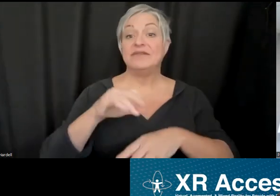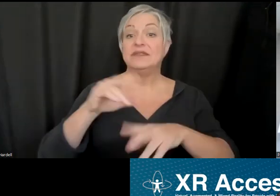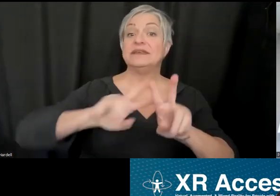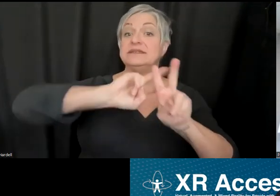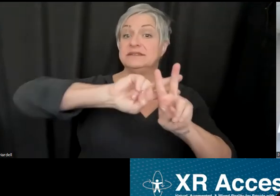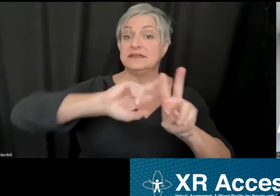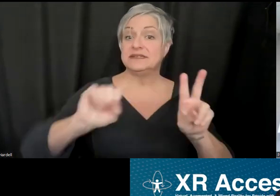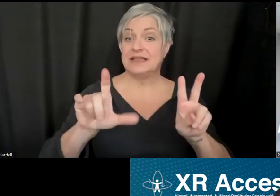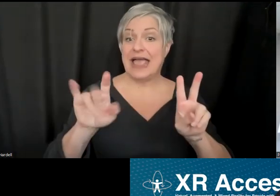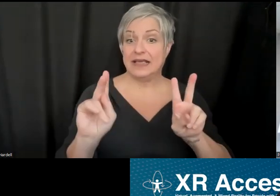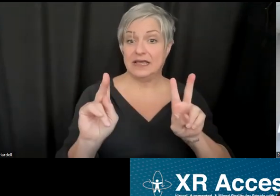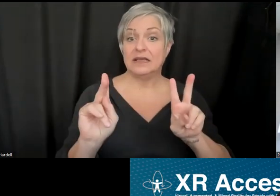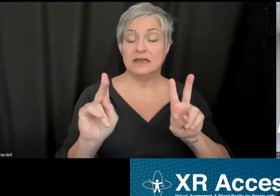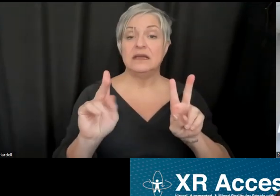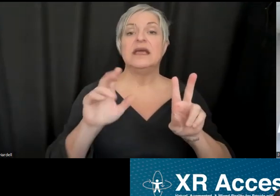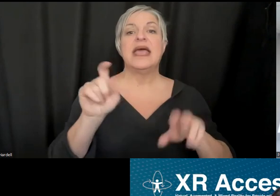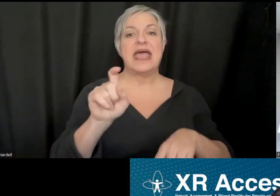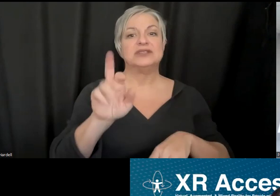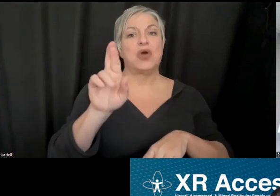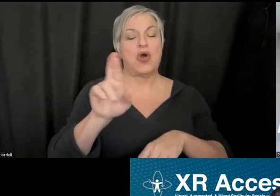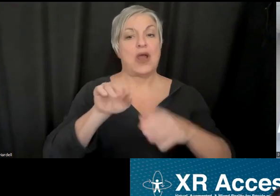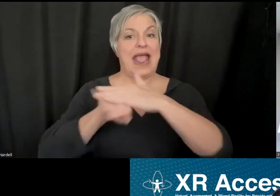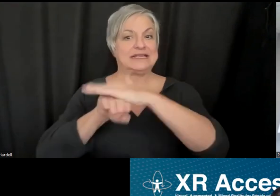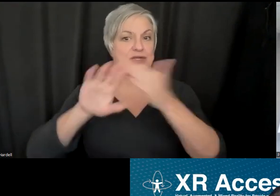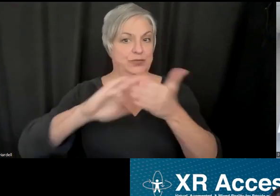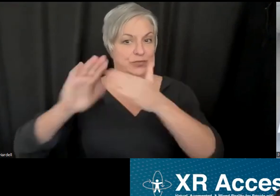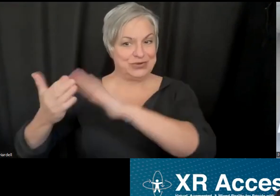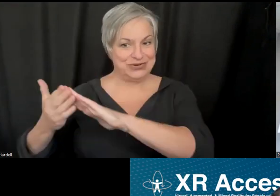is our XR Access community where he tried to talk about and solve